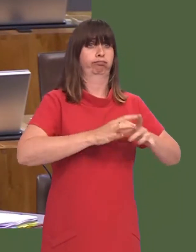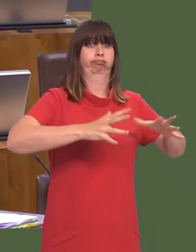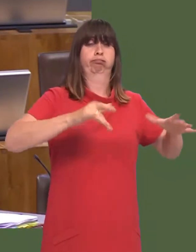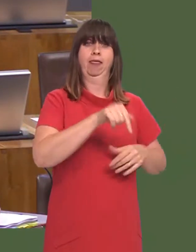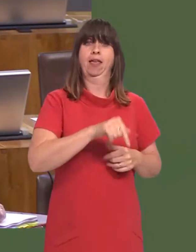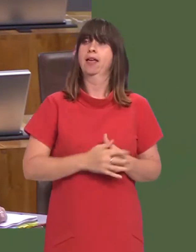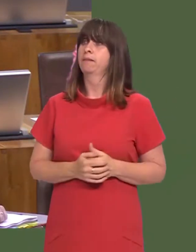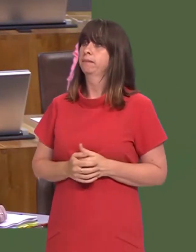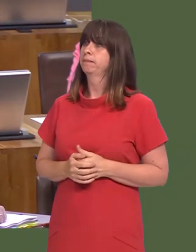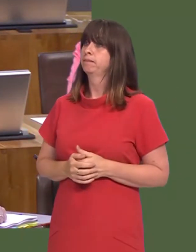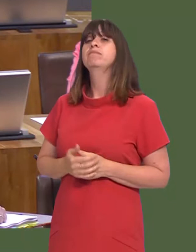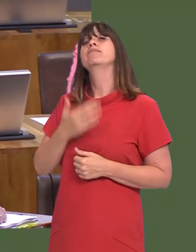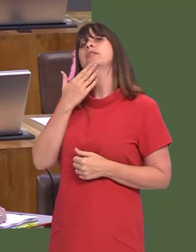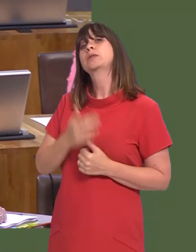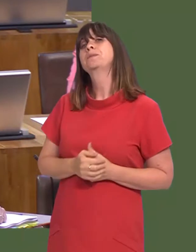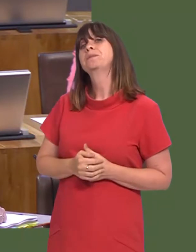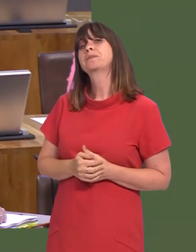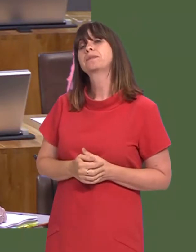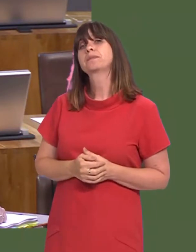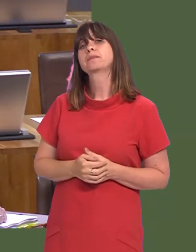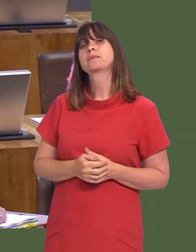Mike Hedges: Can I thank the First Minister for that response?